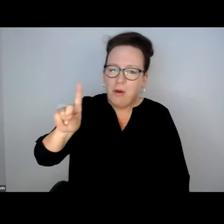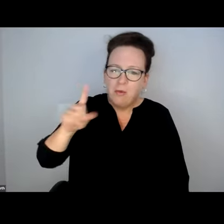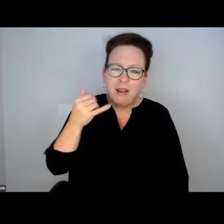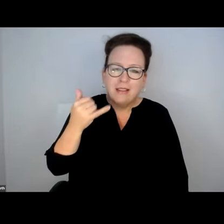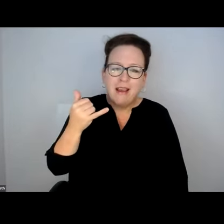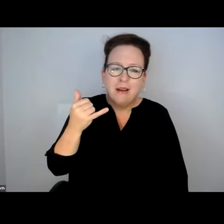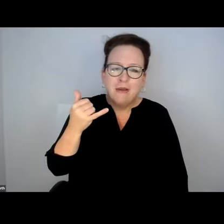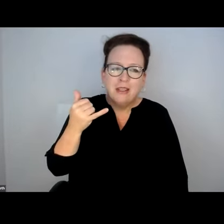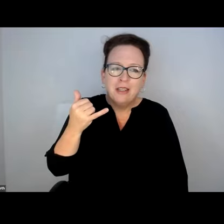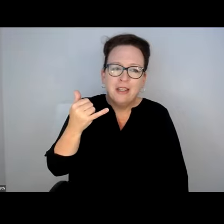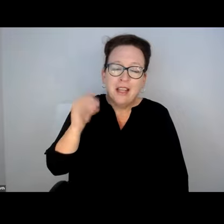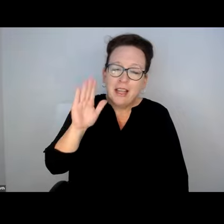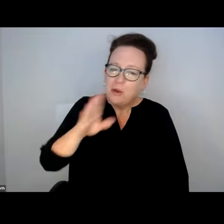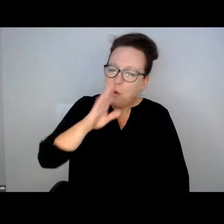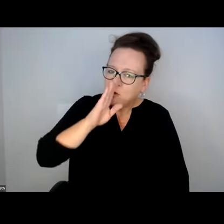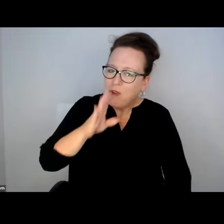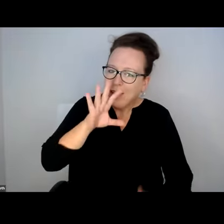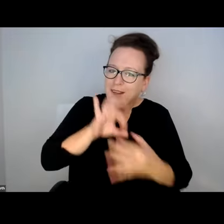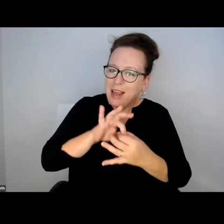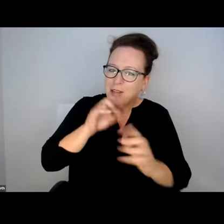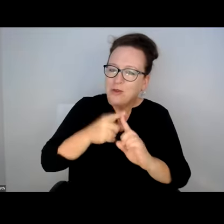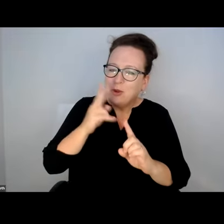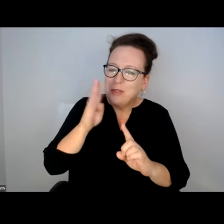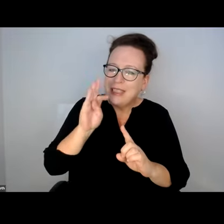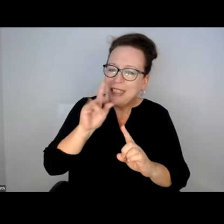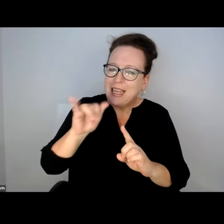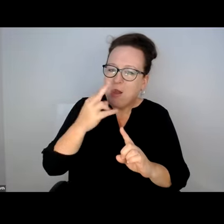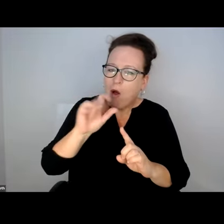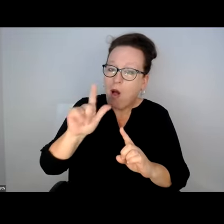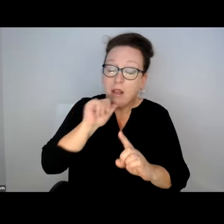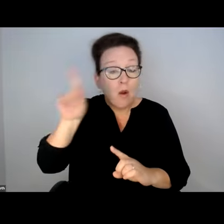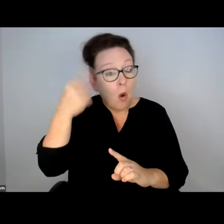THAT. 311 IS THE DIRECT CONNECTION